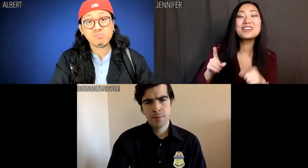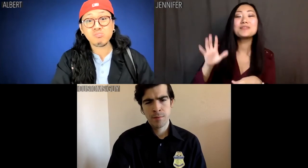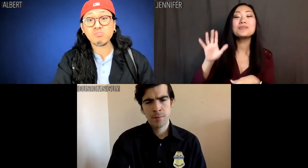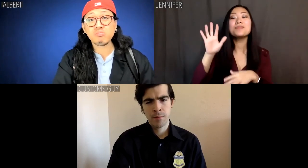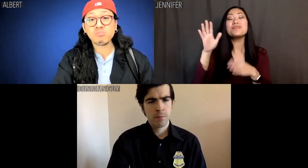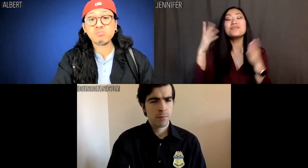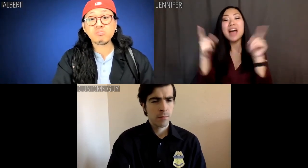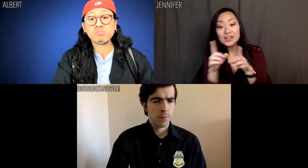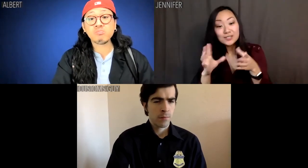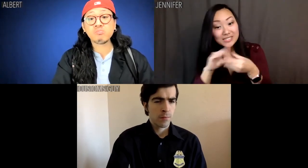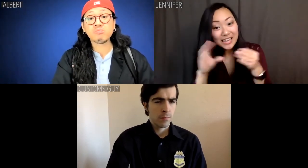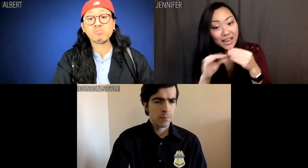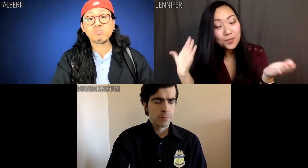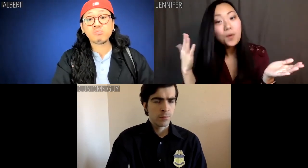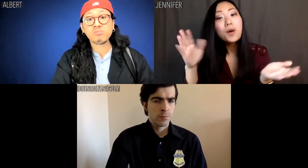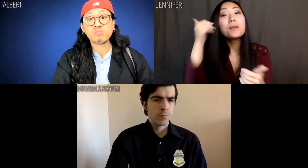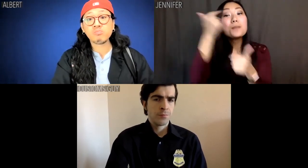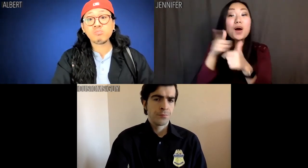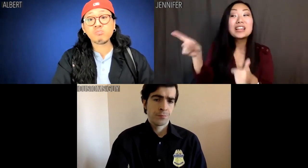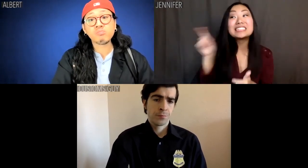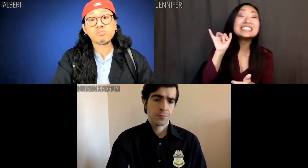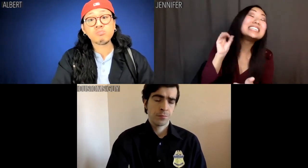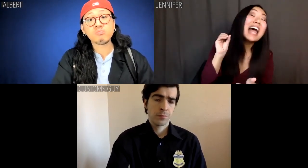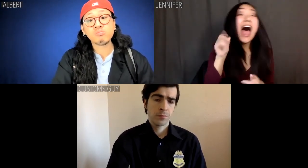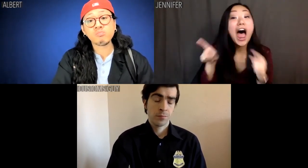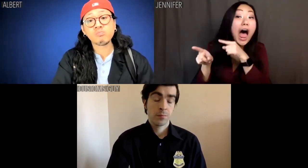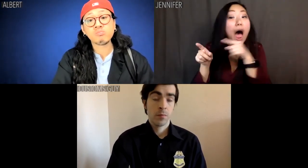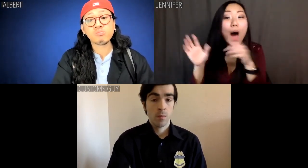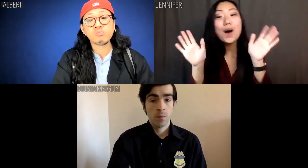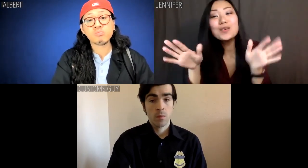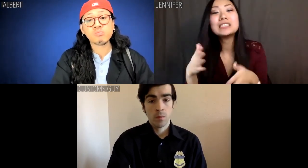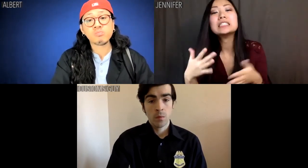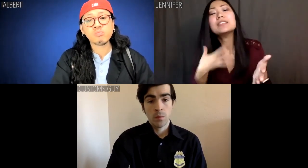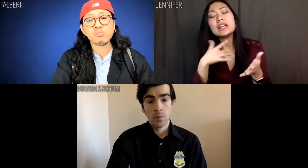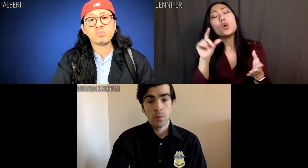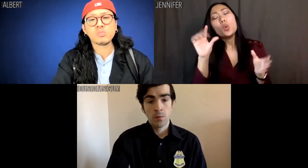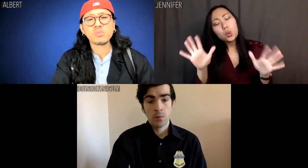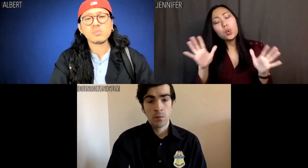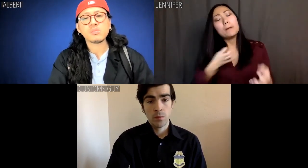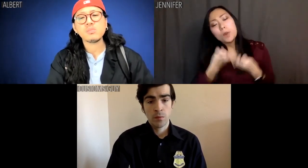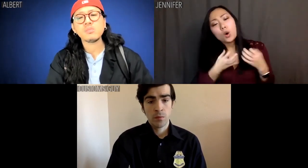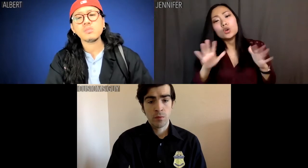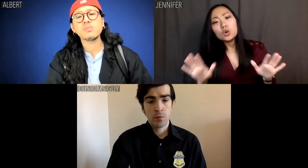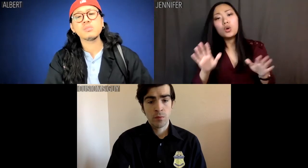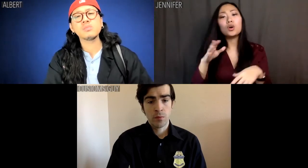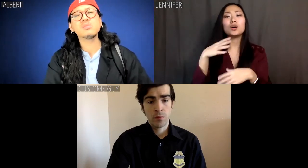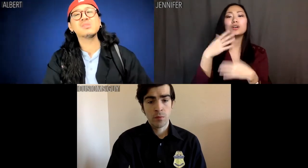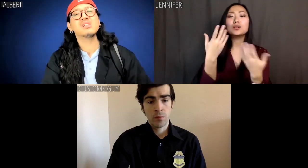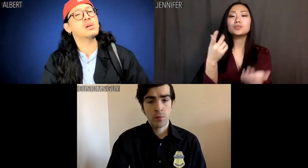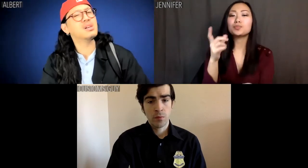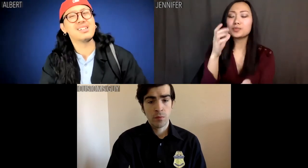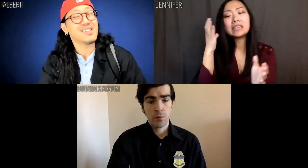As I was saying, my brother Xiao over here is feeling emotional over our cousin.